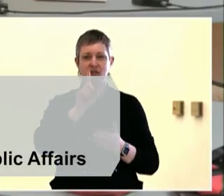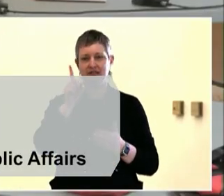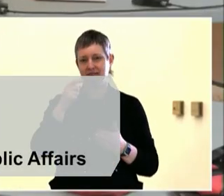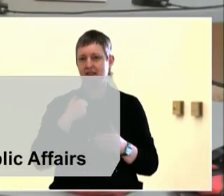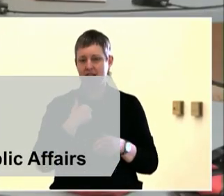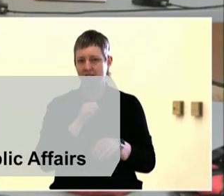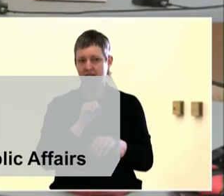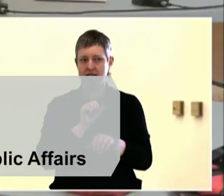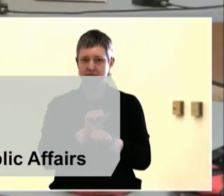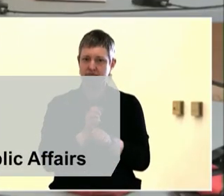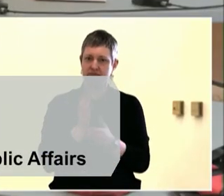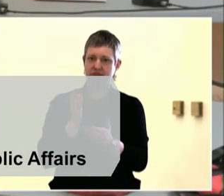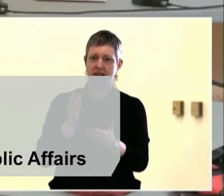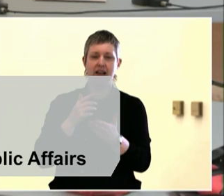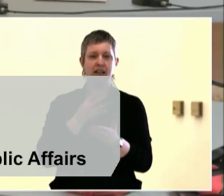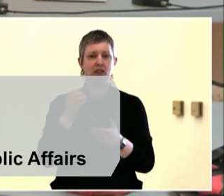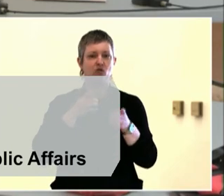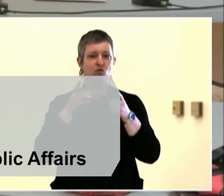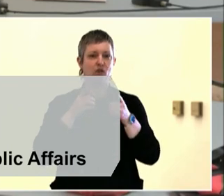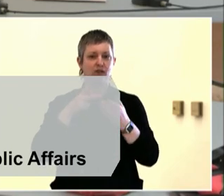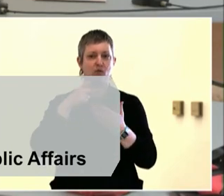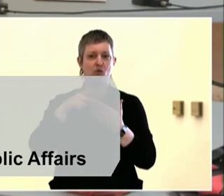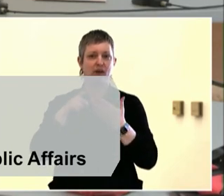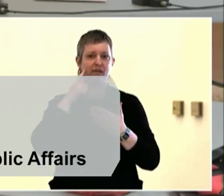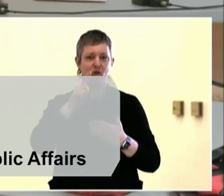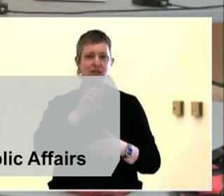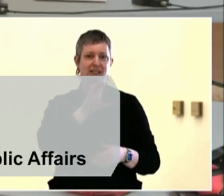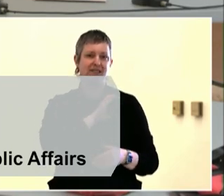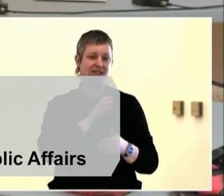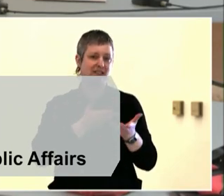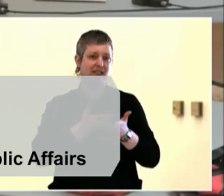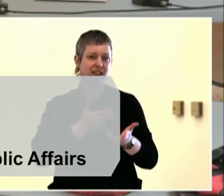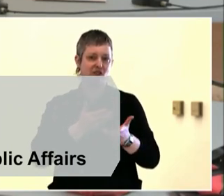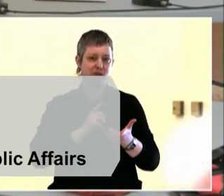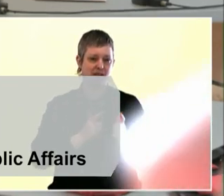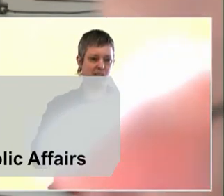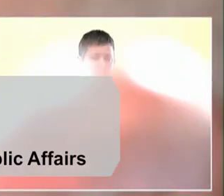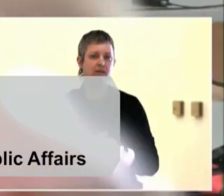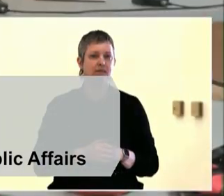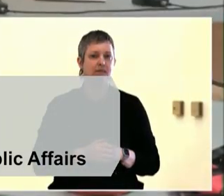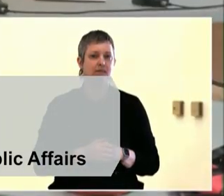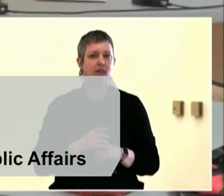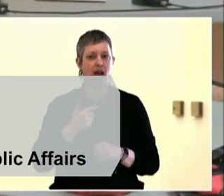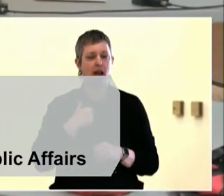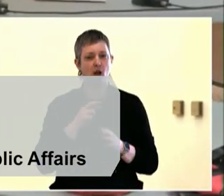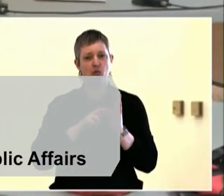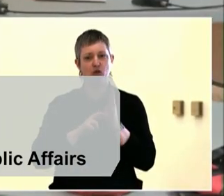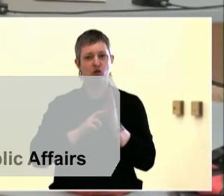kids hope for [indiscernible] that together we can solve the problems.